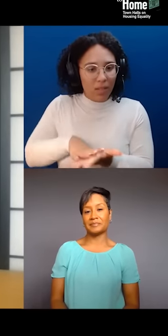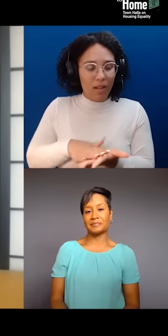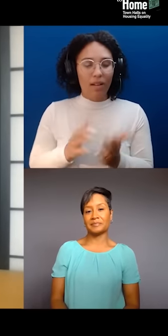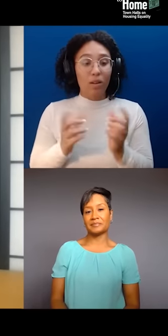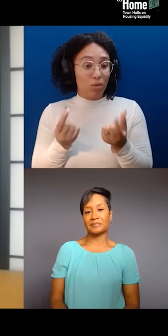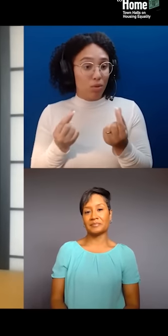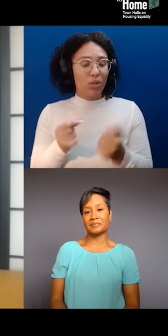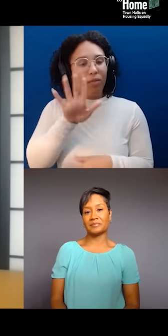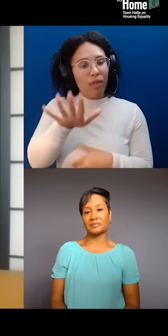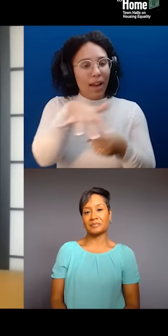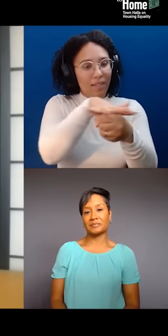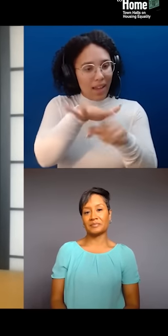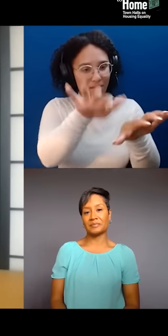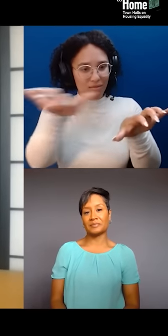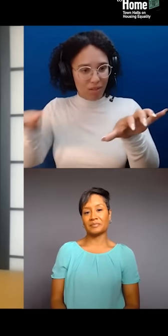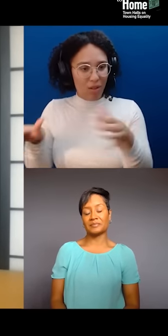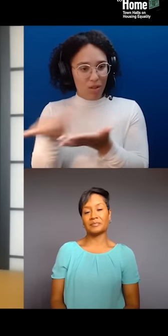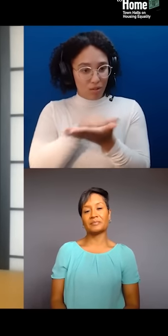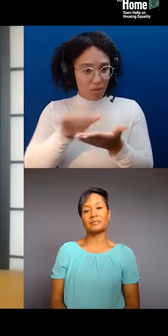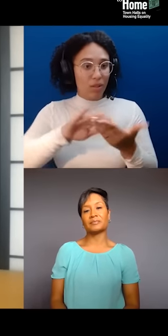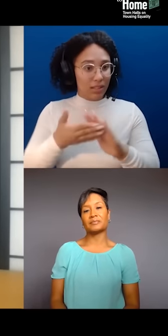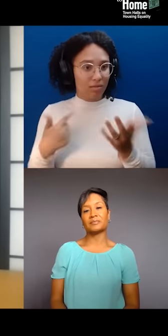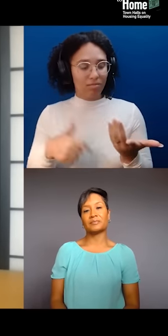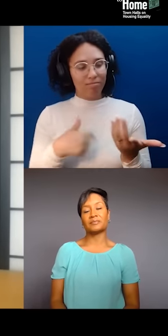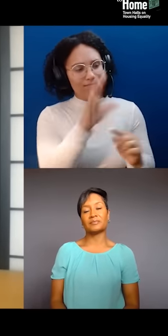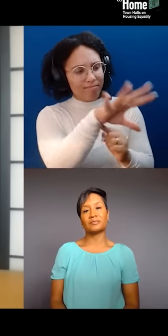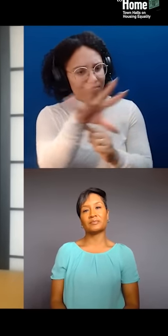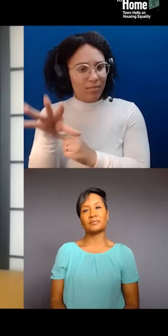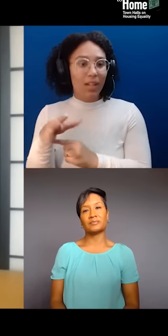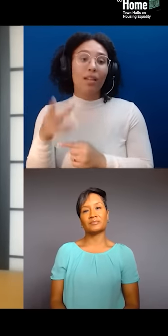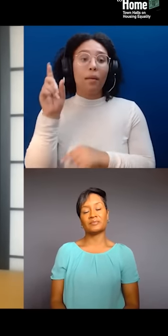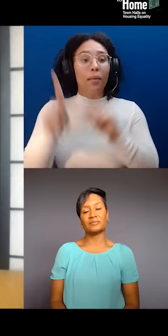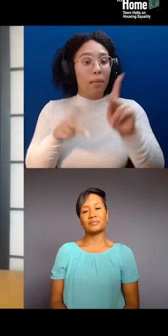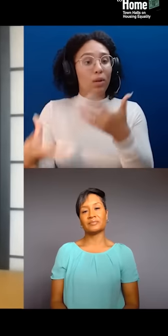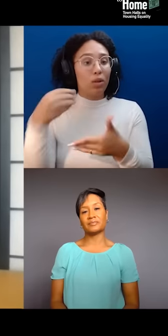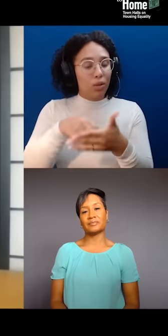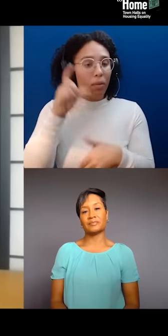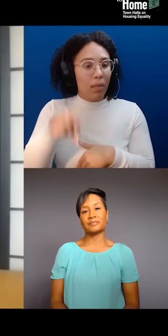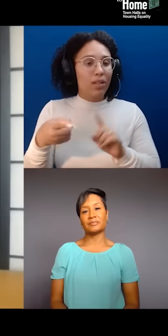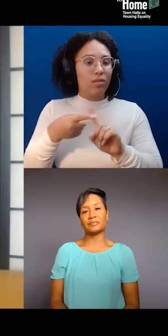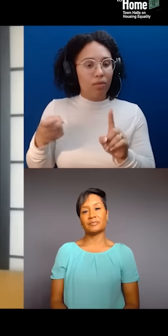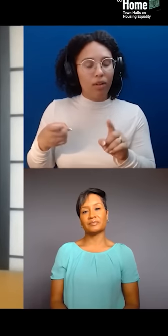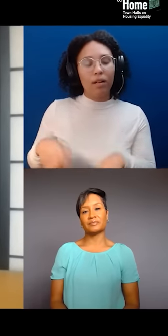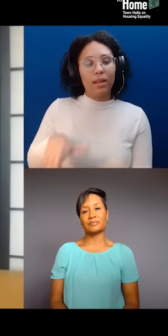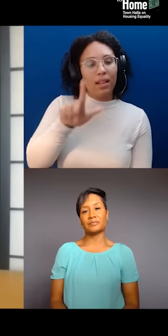and or Caribbean backgrounds, diasporas. And yeah, the photos are taken within the five boroughs. And the way,